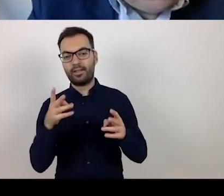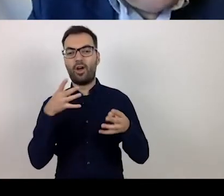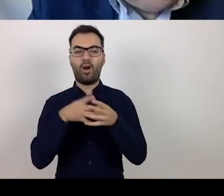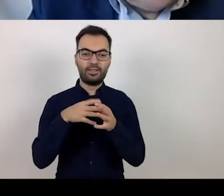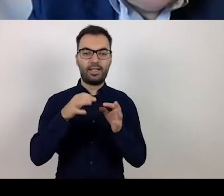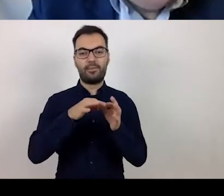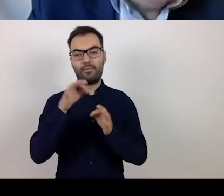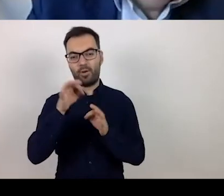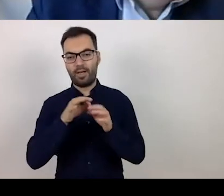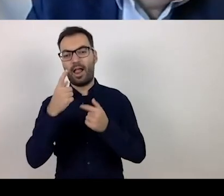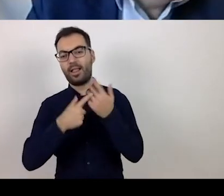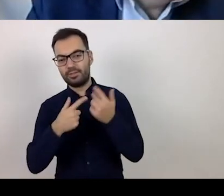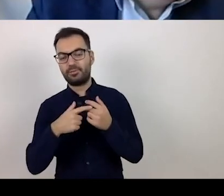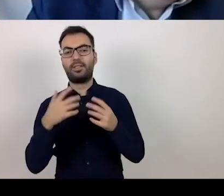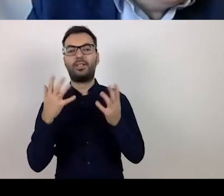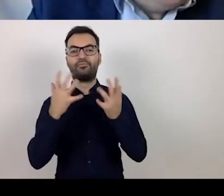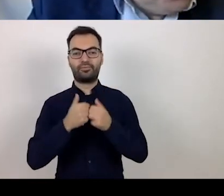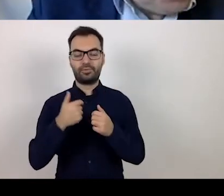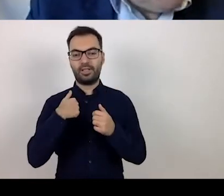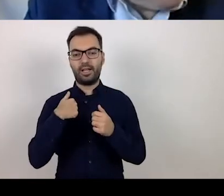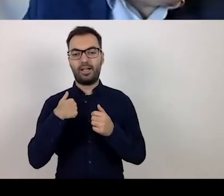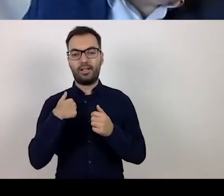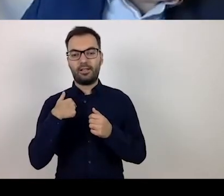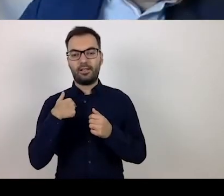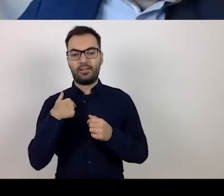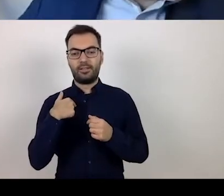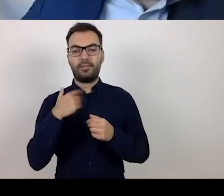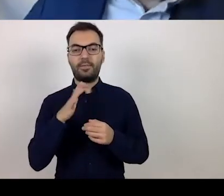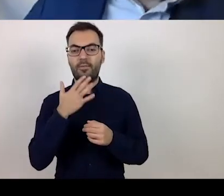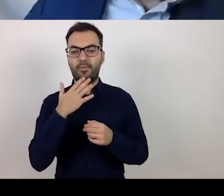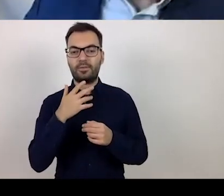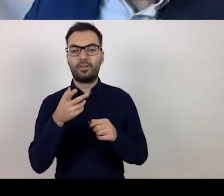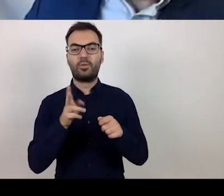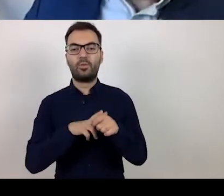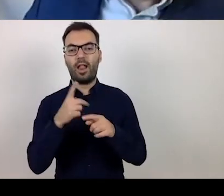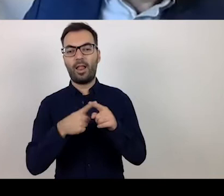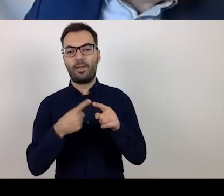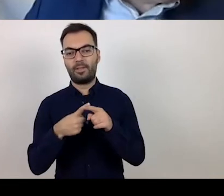measurements, I will refer to provisions that arise from the Act of 3 April 2020